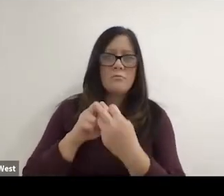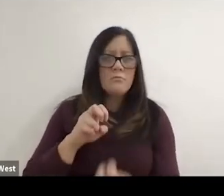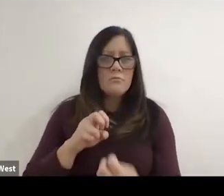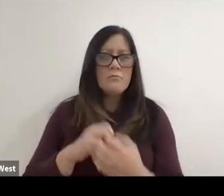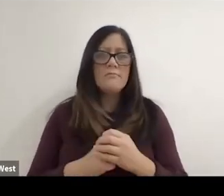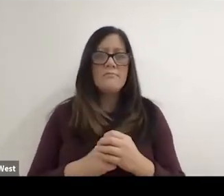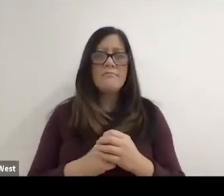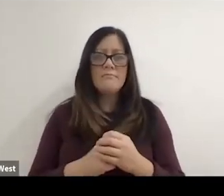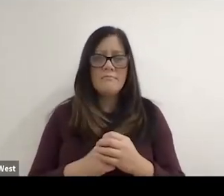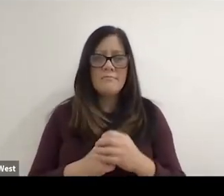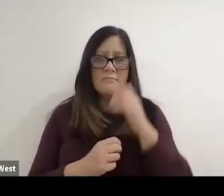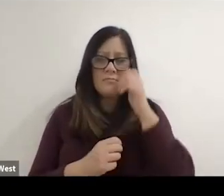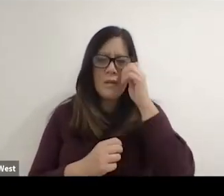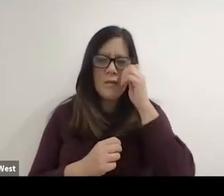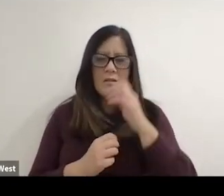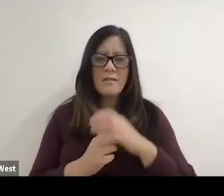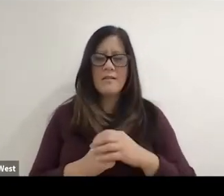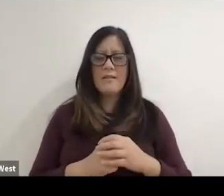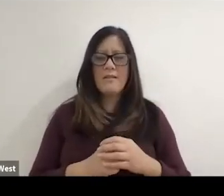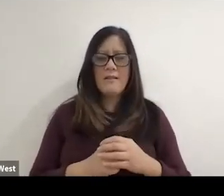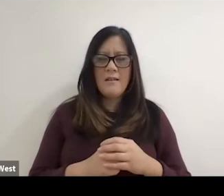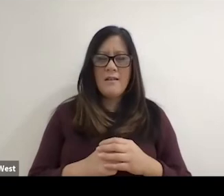back and forth that drafting,